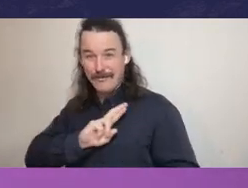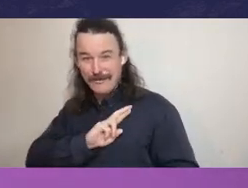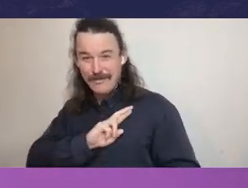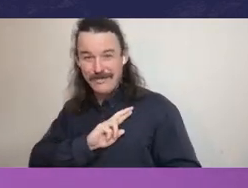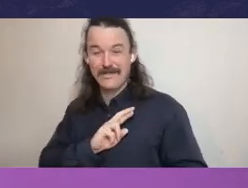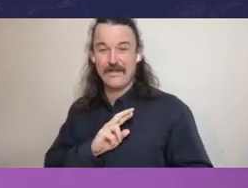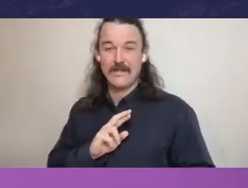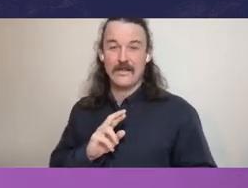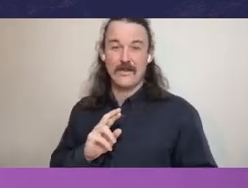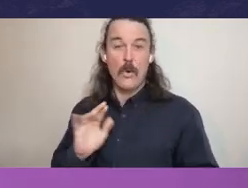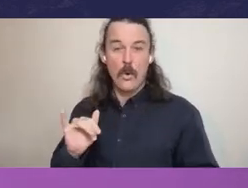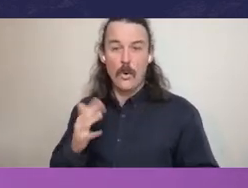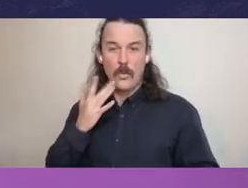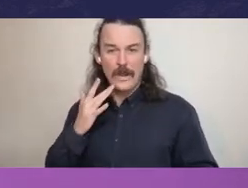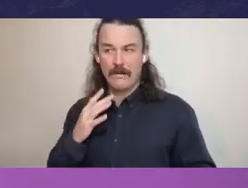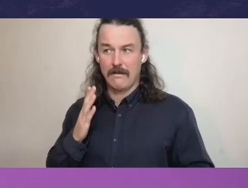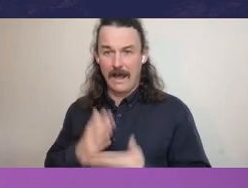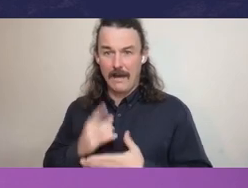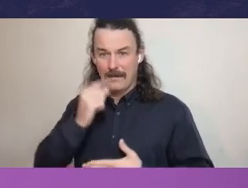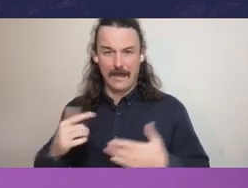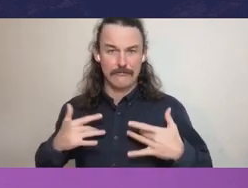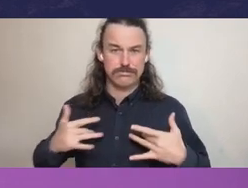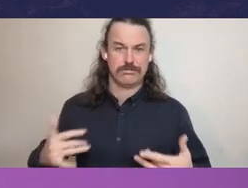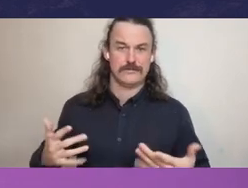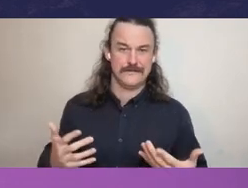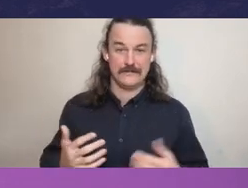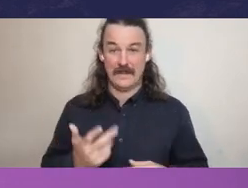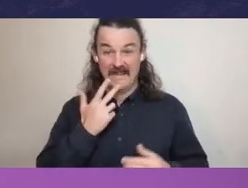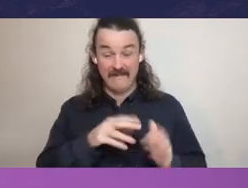any modification of those principles, what that modification should be